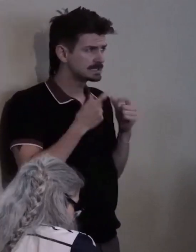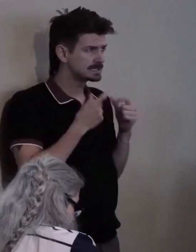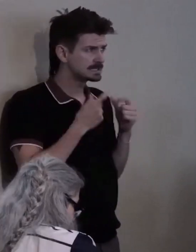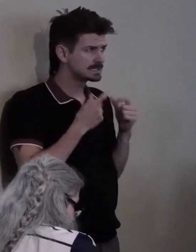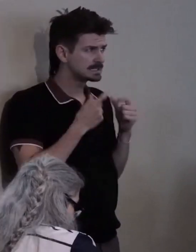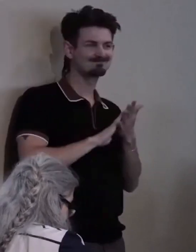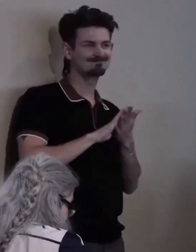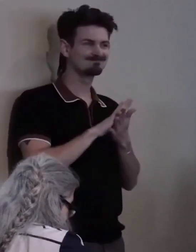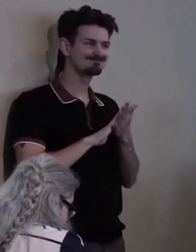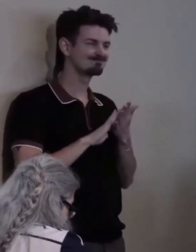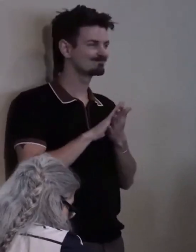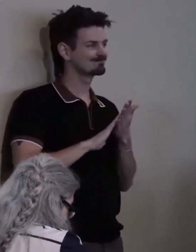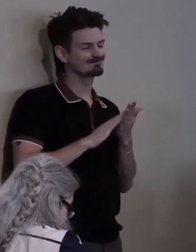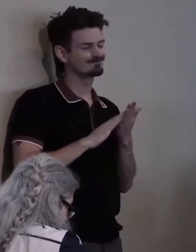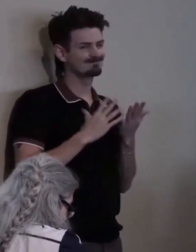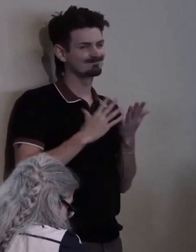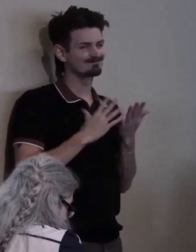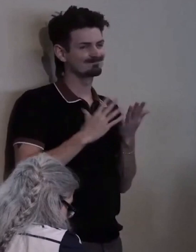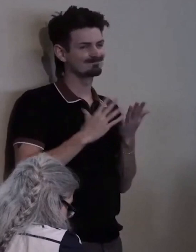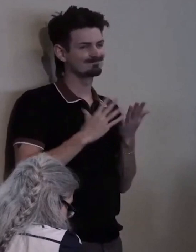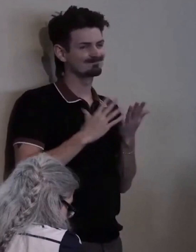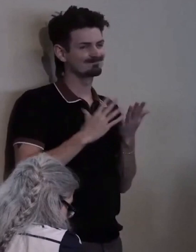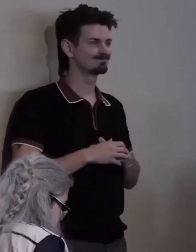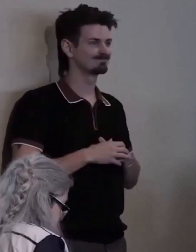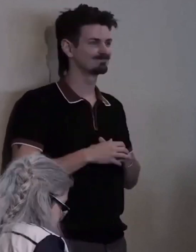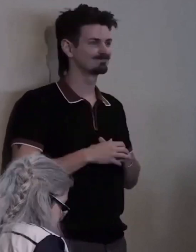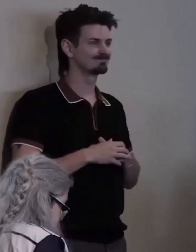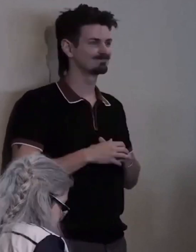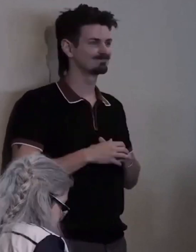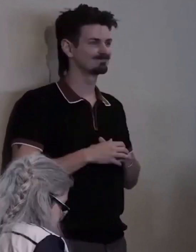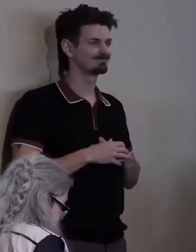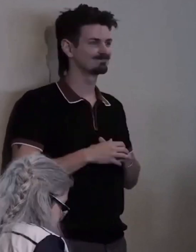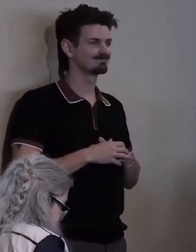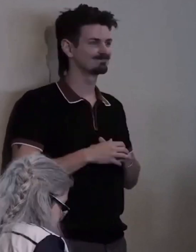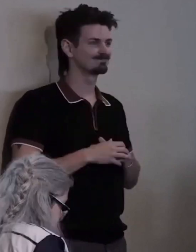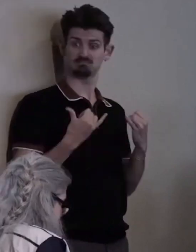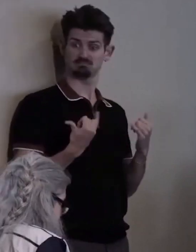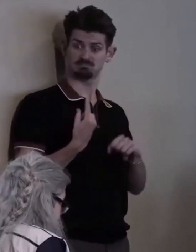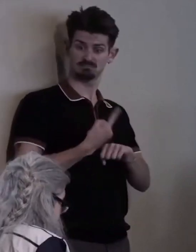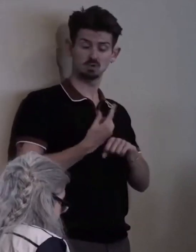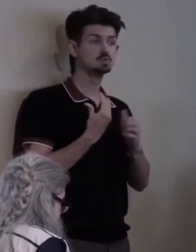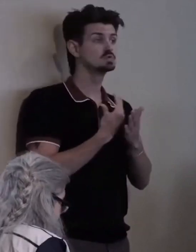At long last, we have things like new regulations being written